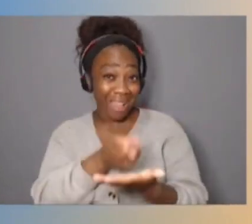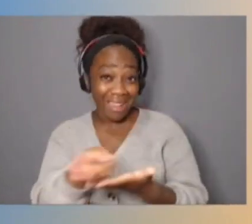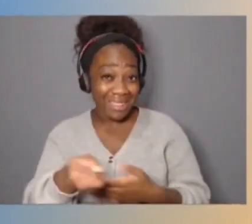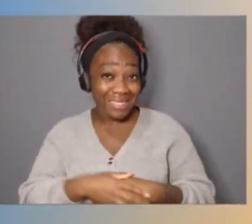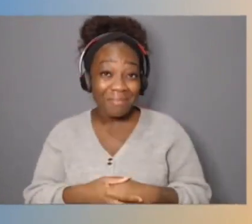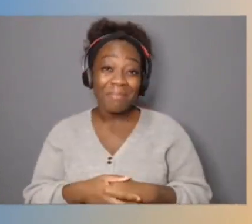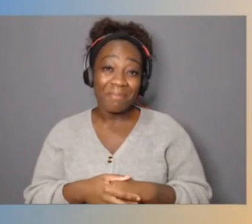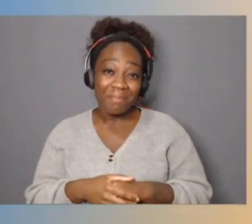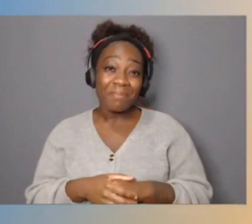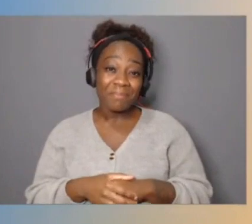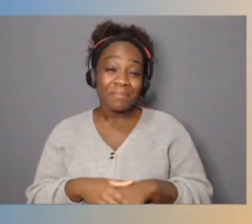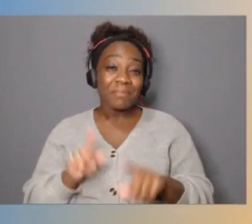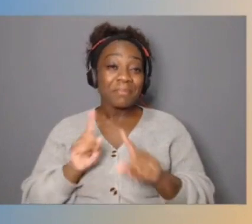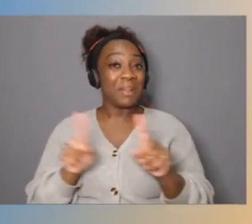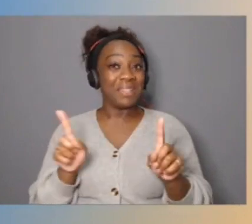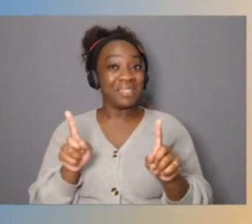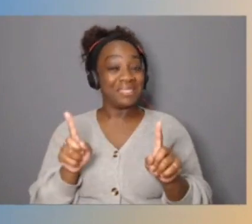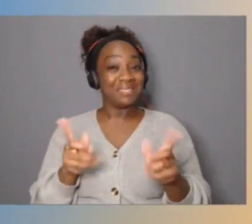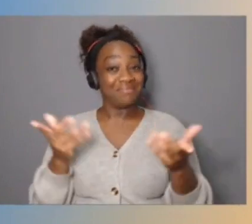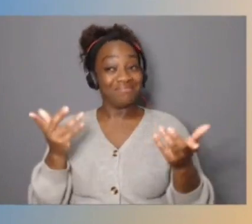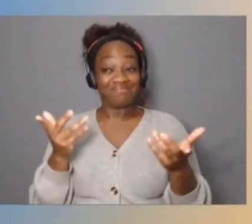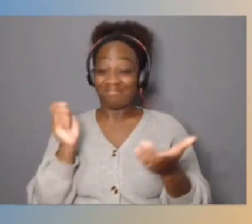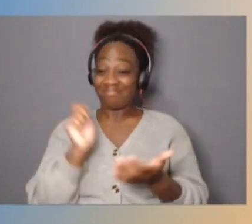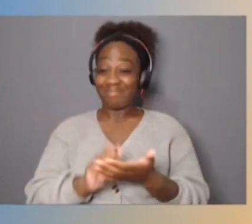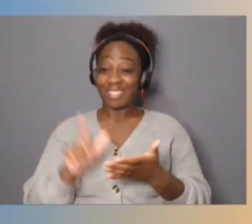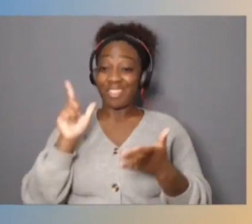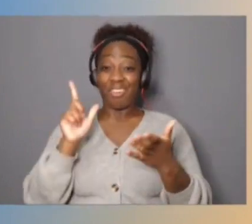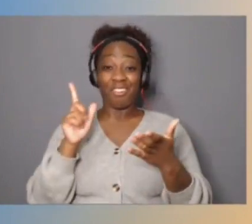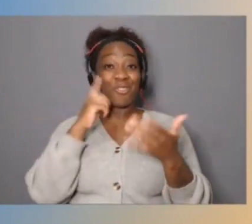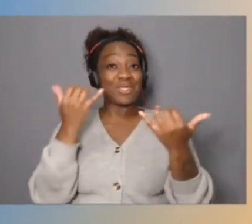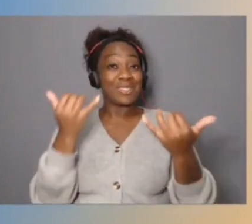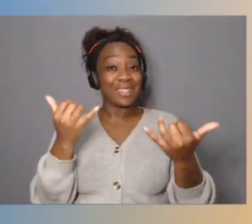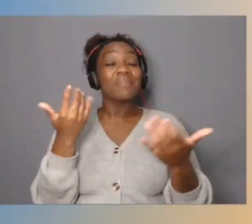And that's just about all I've got for you today. Again, thanks to everybody,